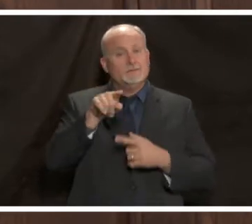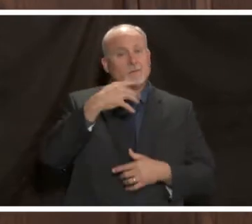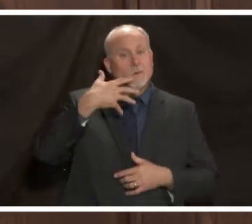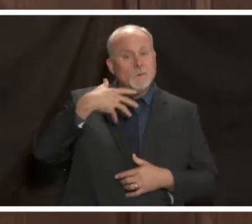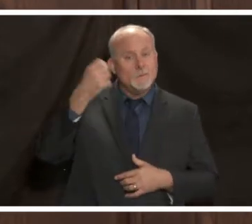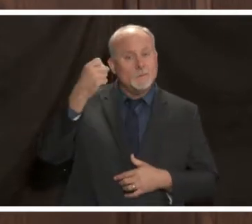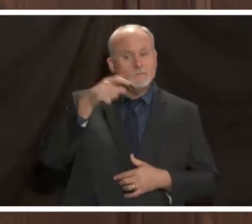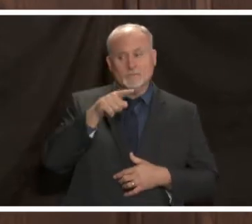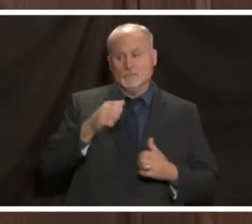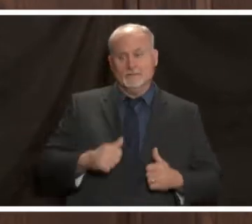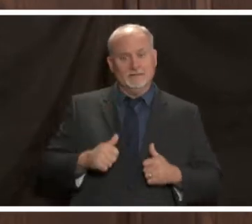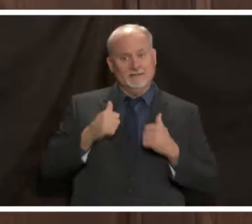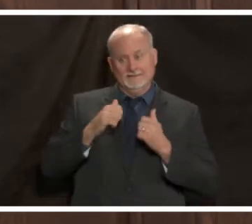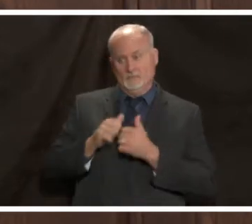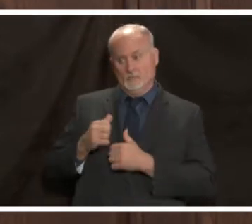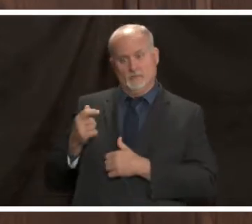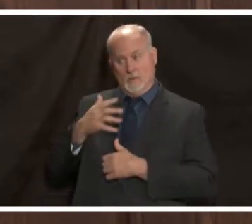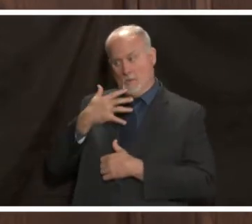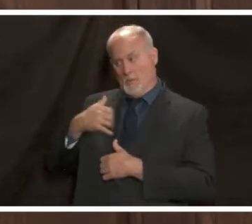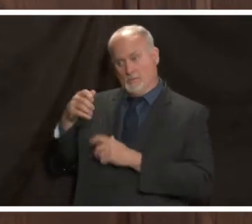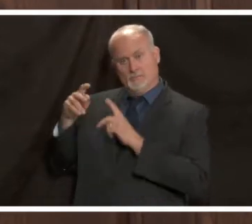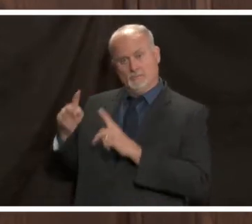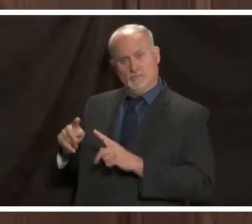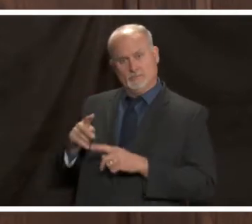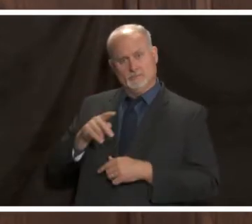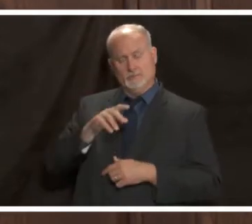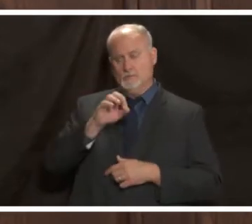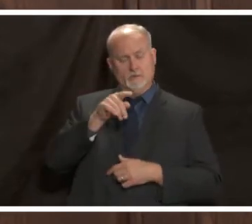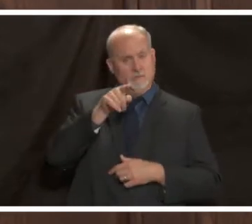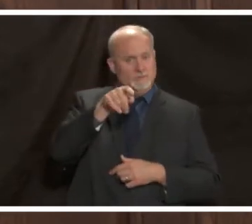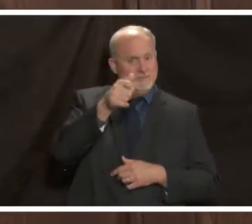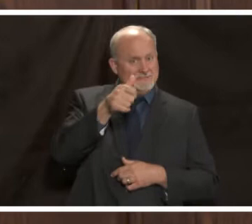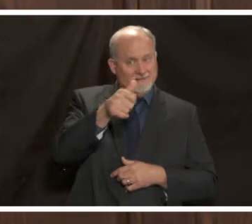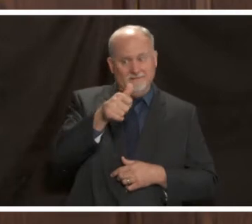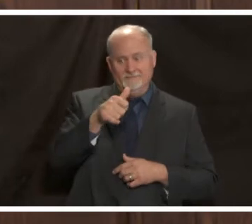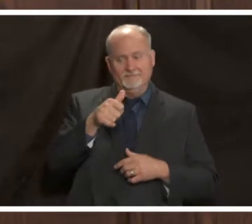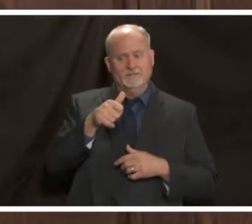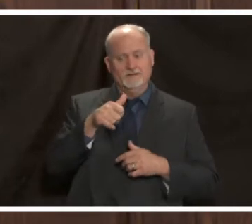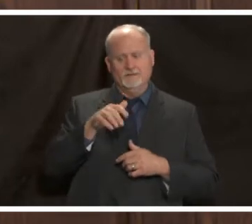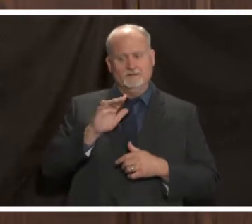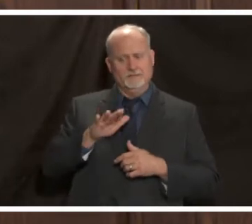live with somebody who's older or you or somebody you live with has an underlying health condition